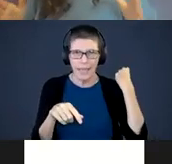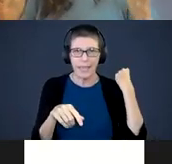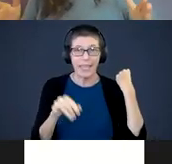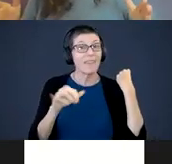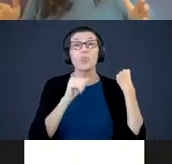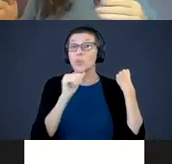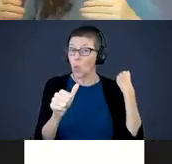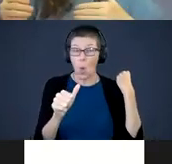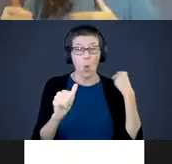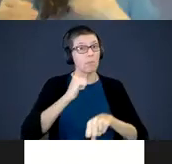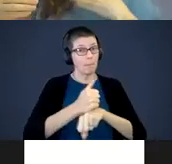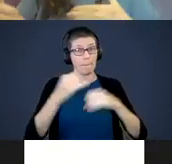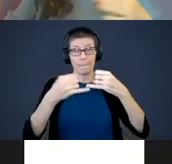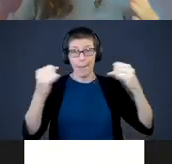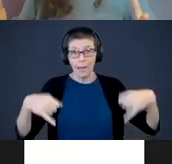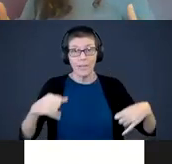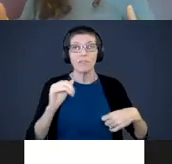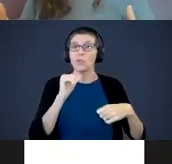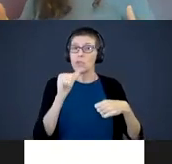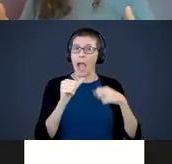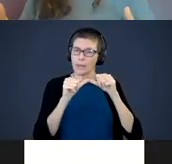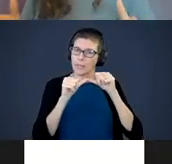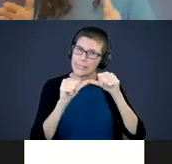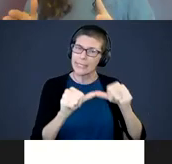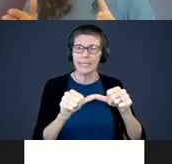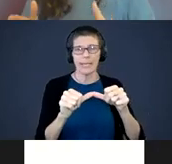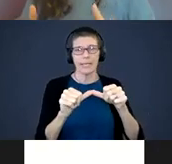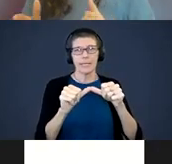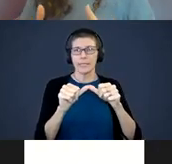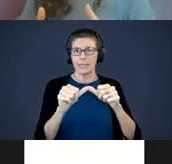those boundaries and aren’t consistent with your discipline babies, feel unsafe.